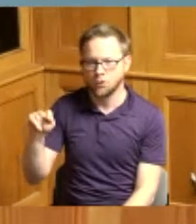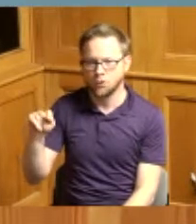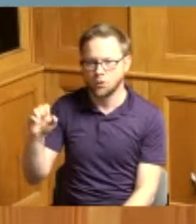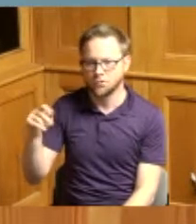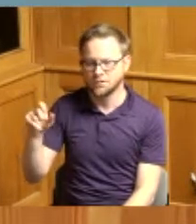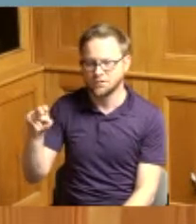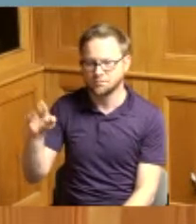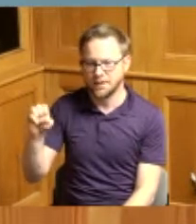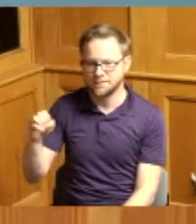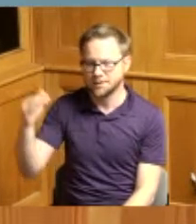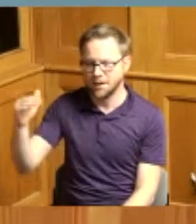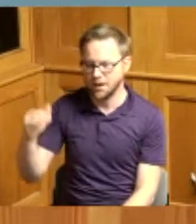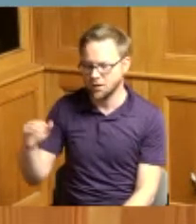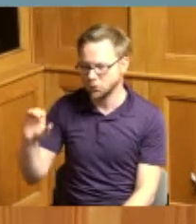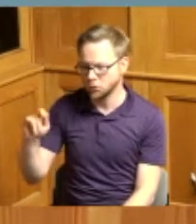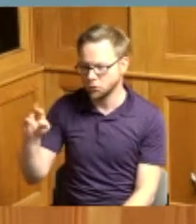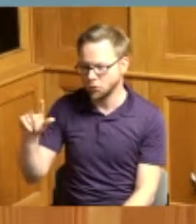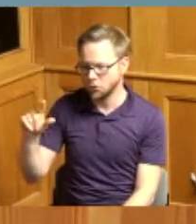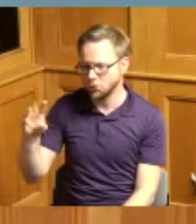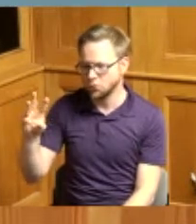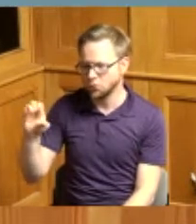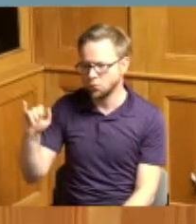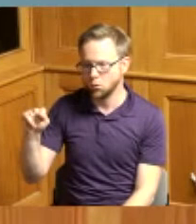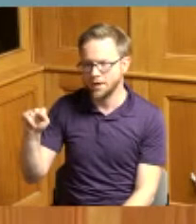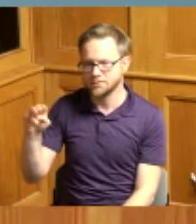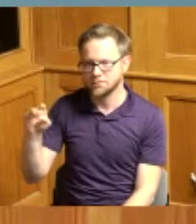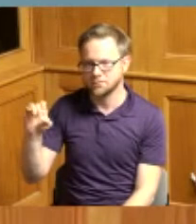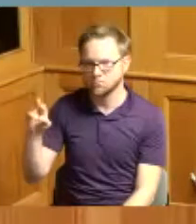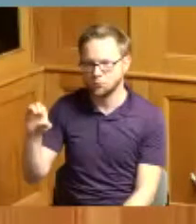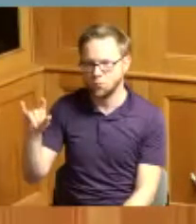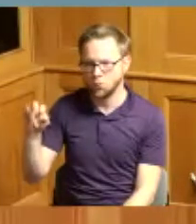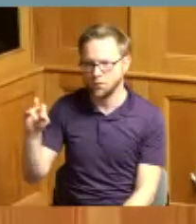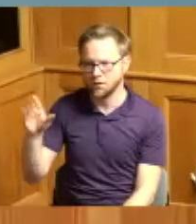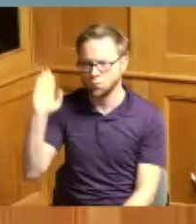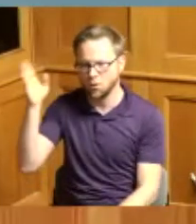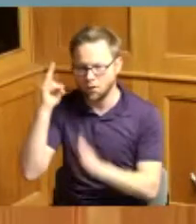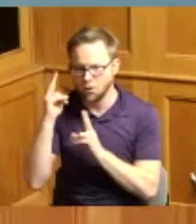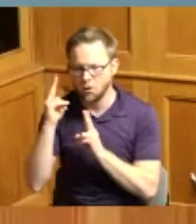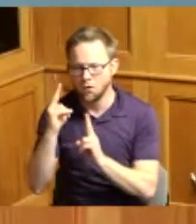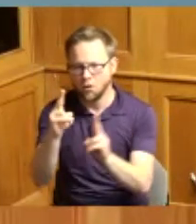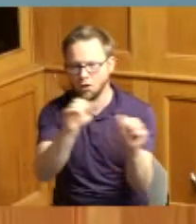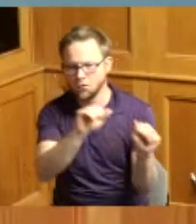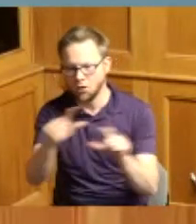are being honored for their service to citizens of Hamilton County as part of our Black History